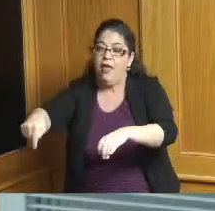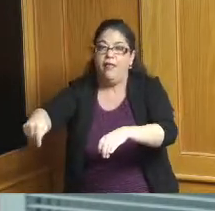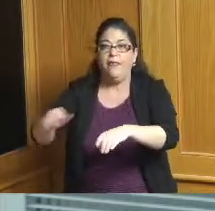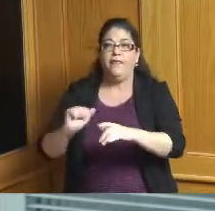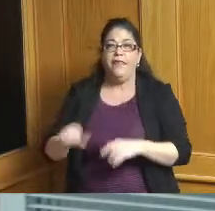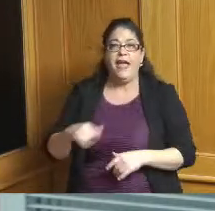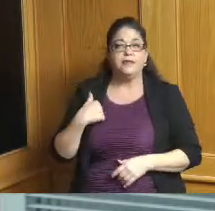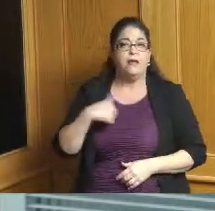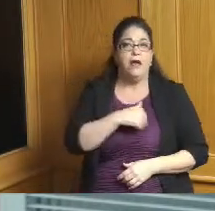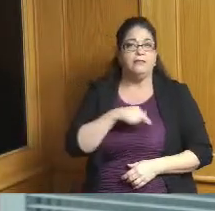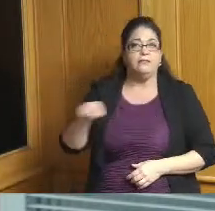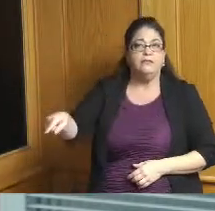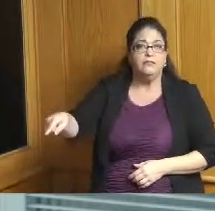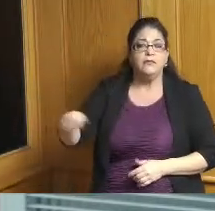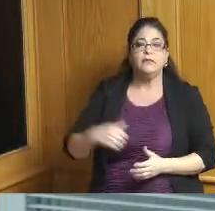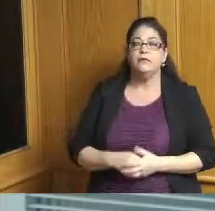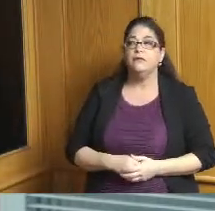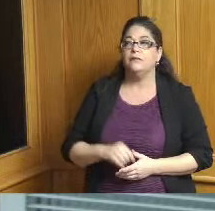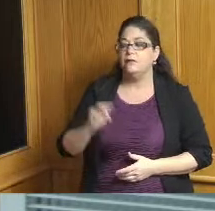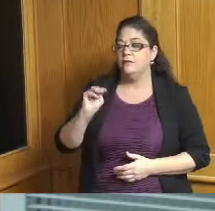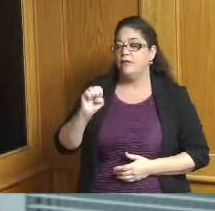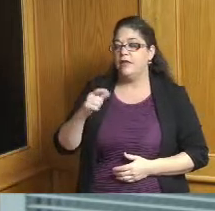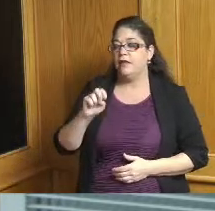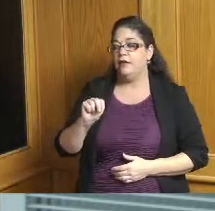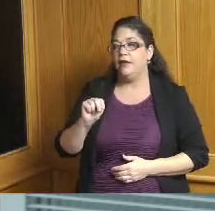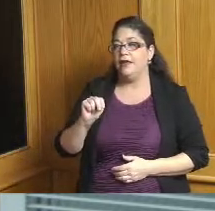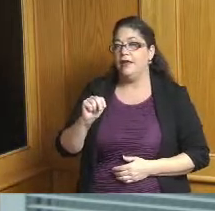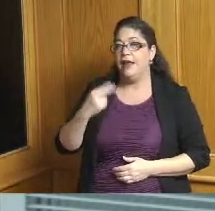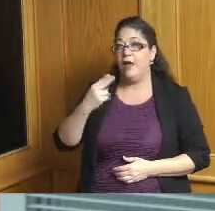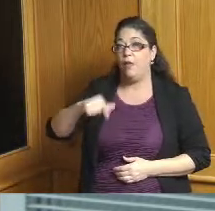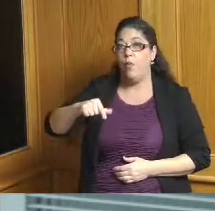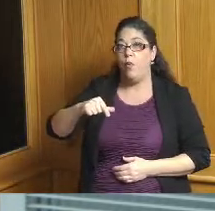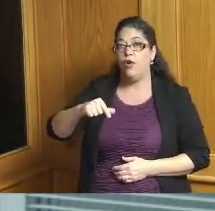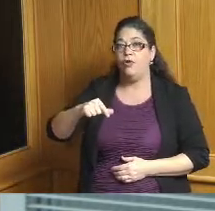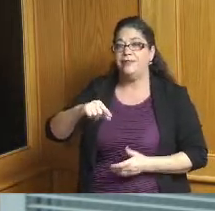is because Meegan's headquarters is actually at the end of this industrial park now this is a